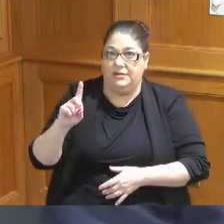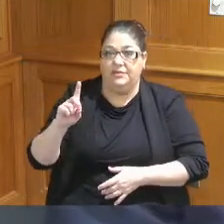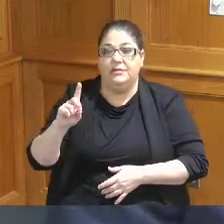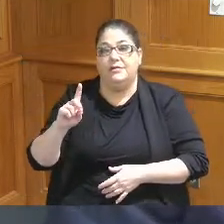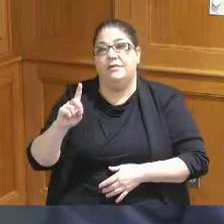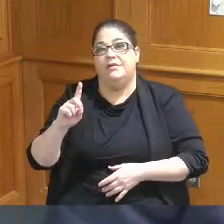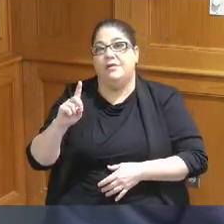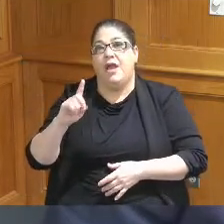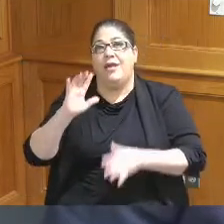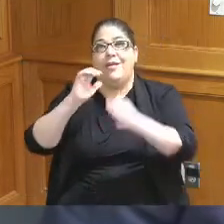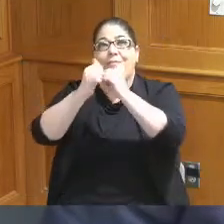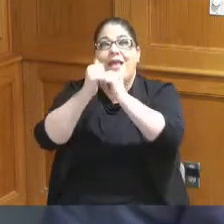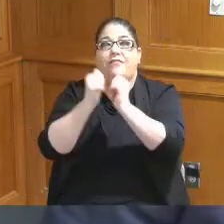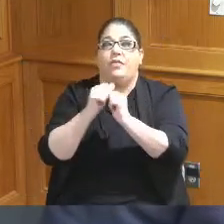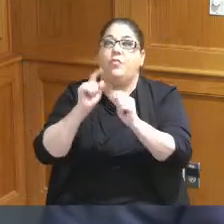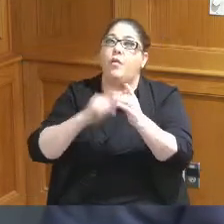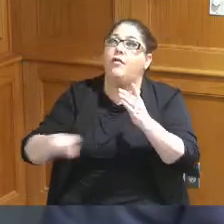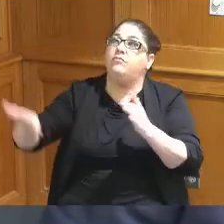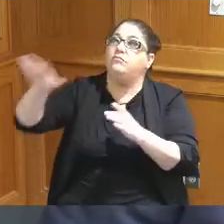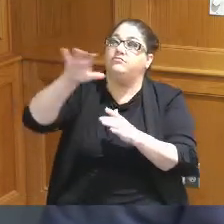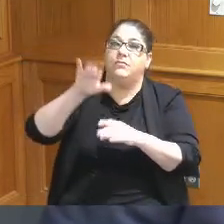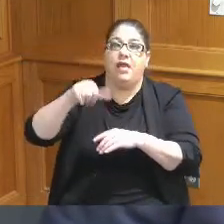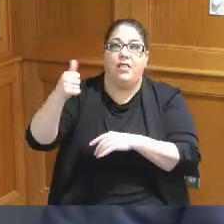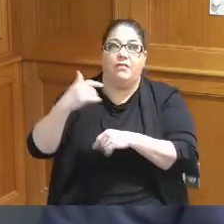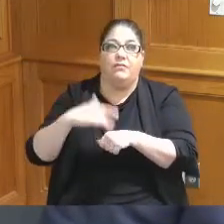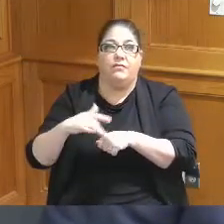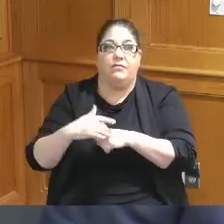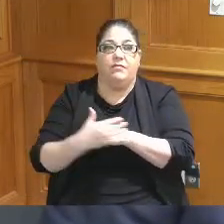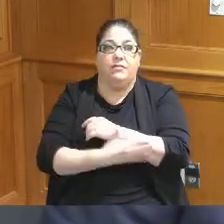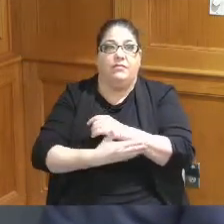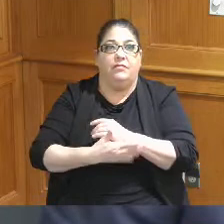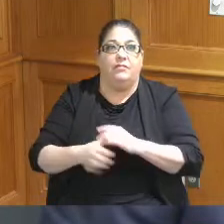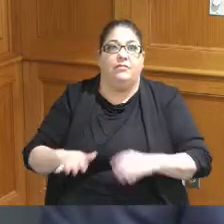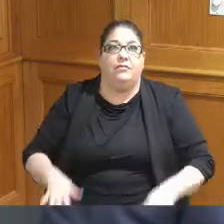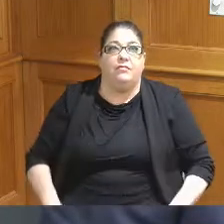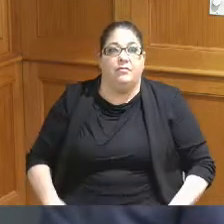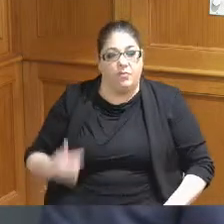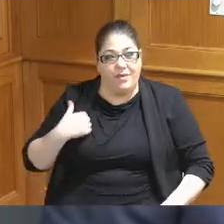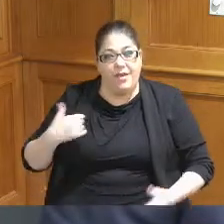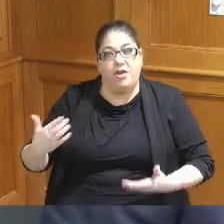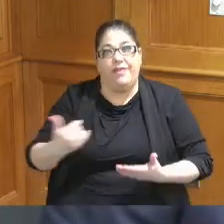our competitive set throughout the country and we are collecting the pieces and working